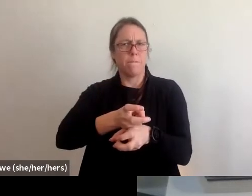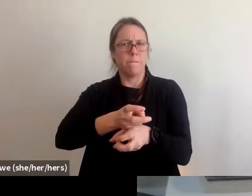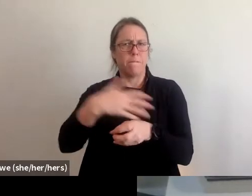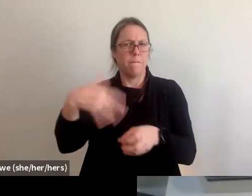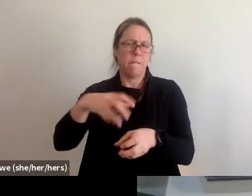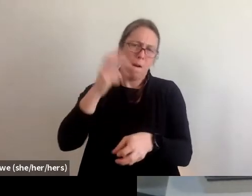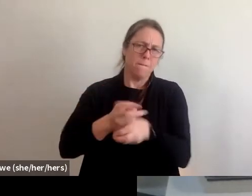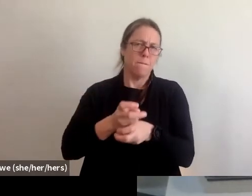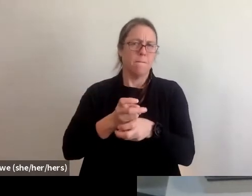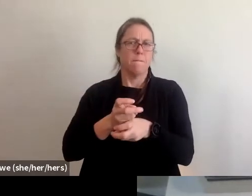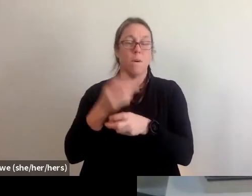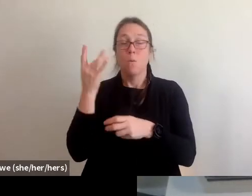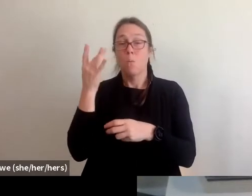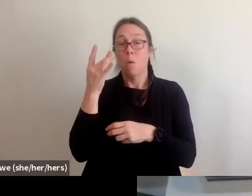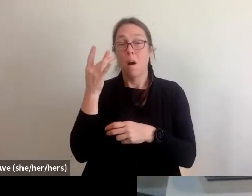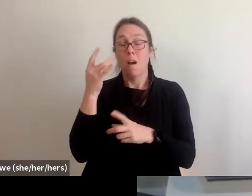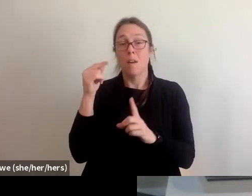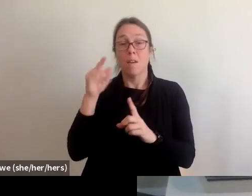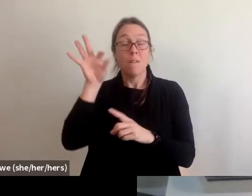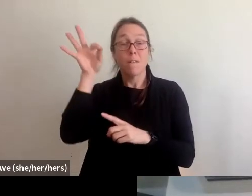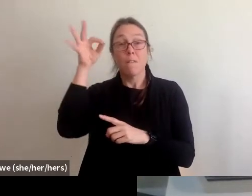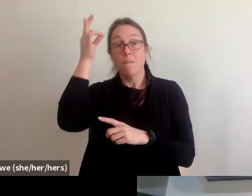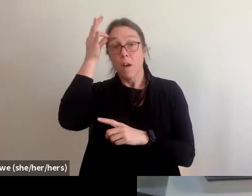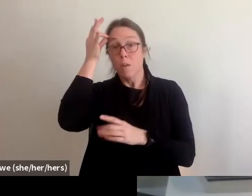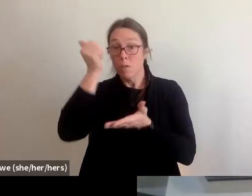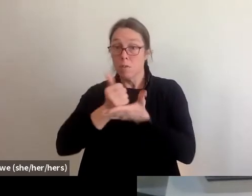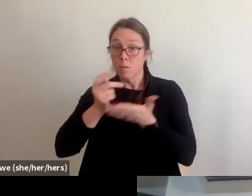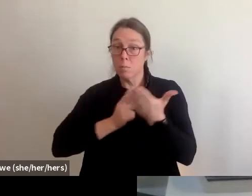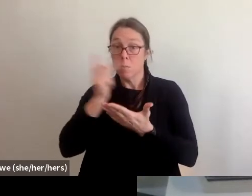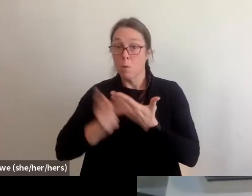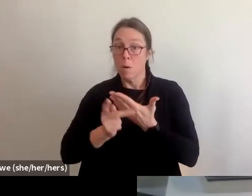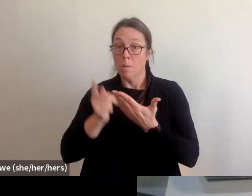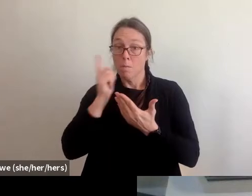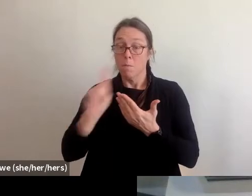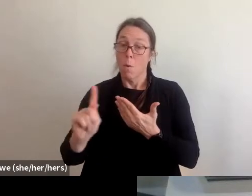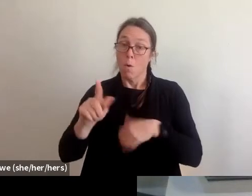the biggest federal assistance program for longterm housing recovery